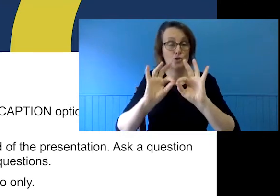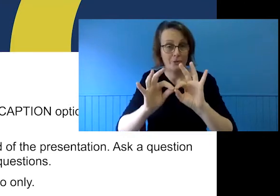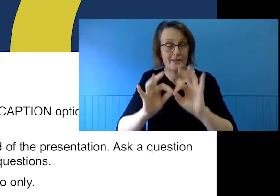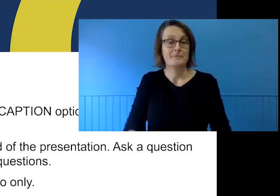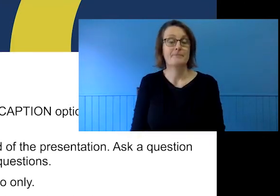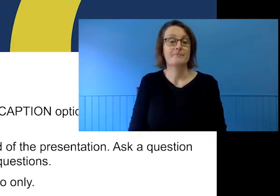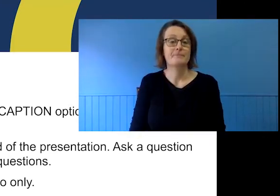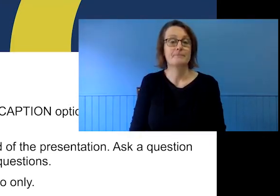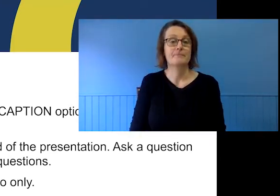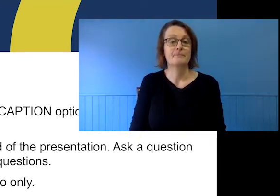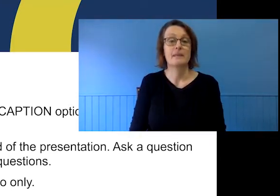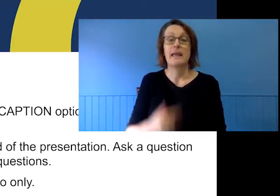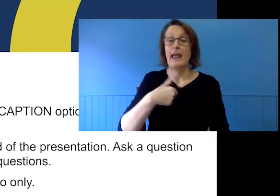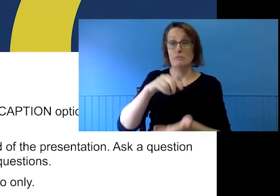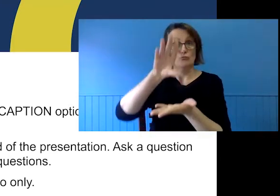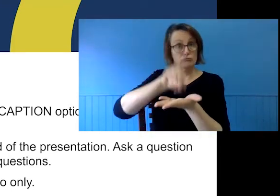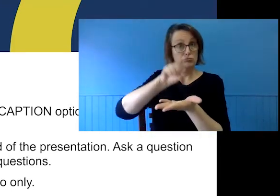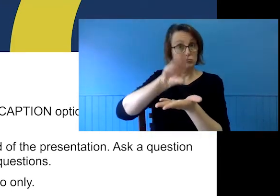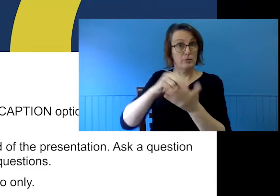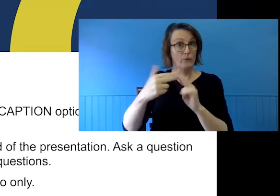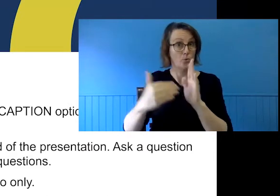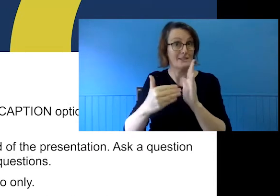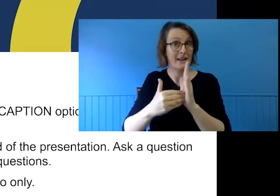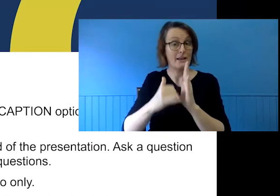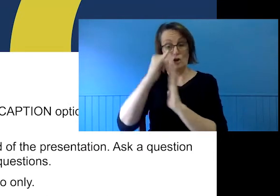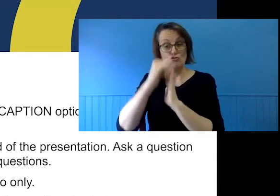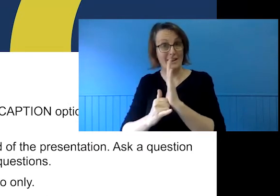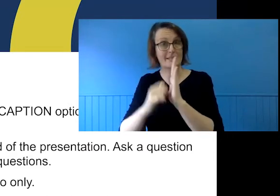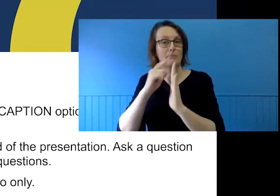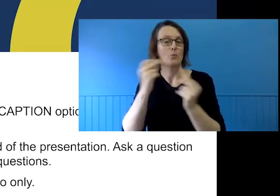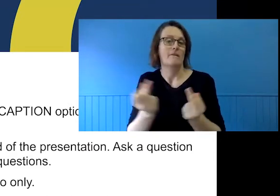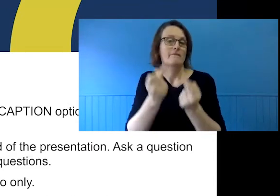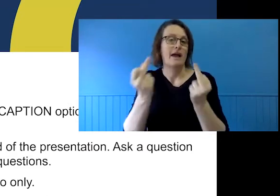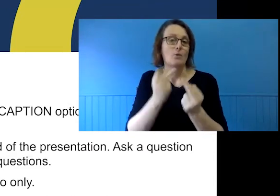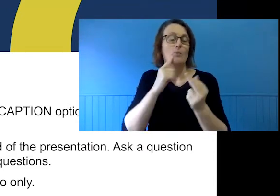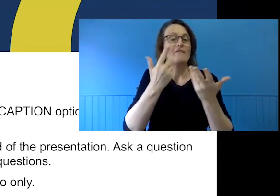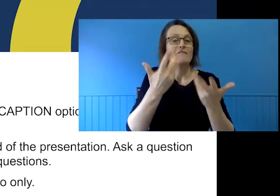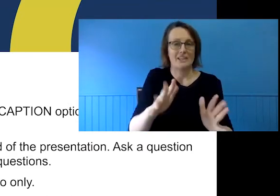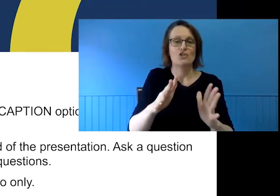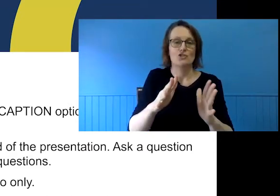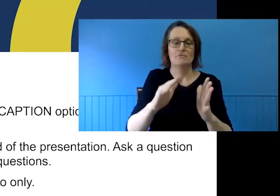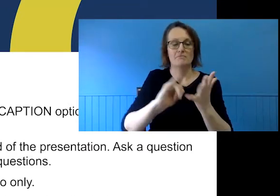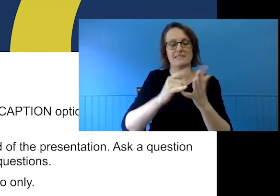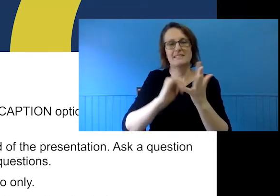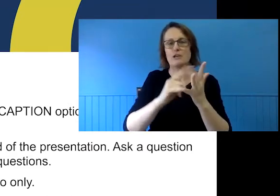And finally, a recording of the transcript will be available after the session mid-next week which we